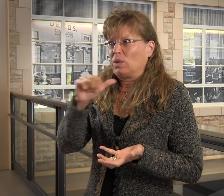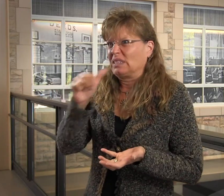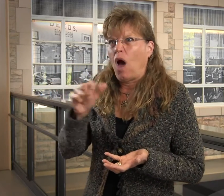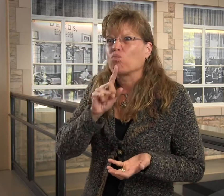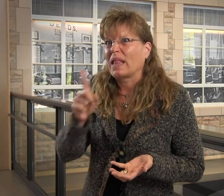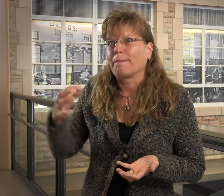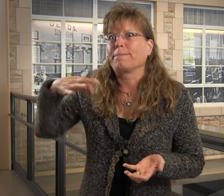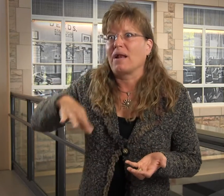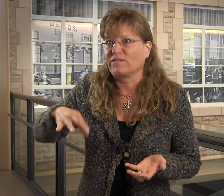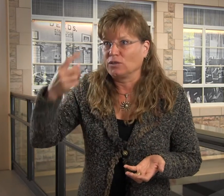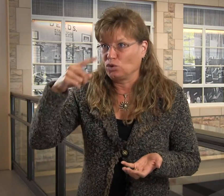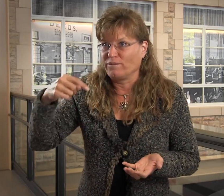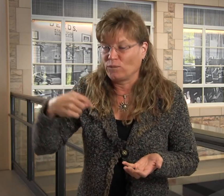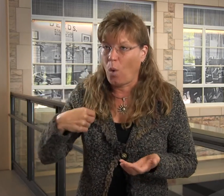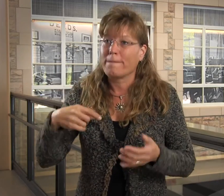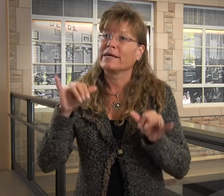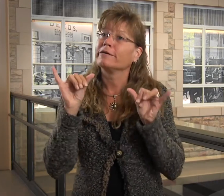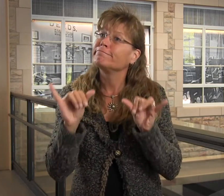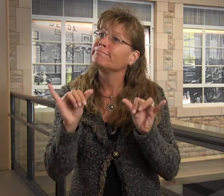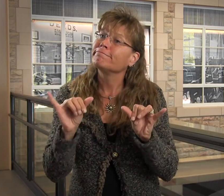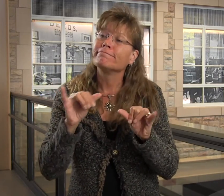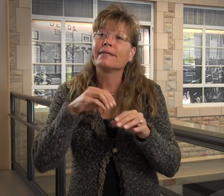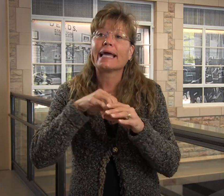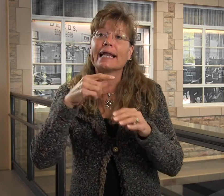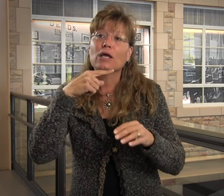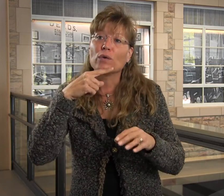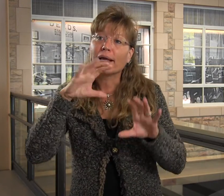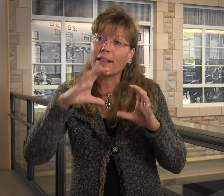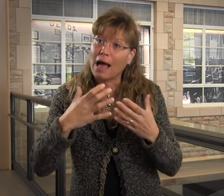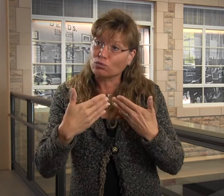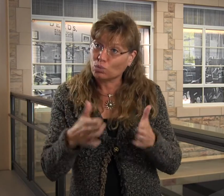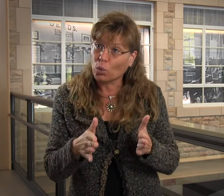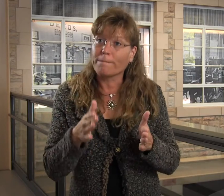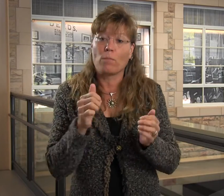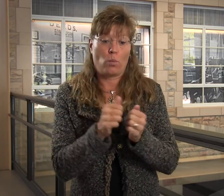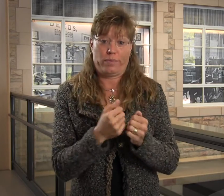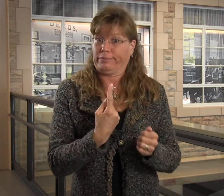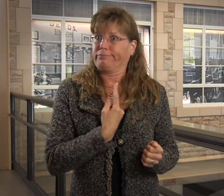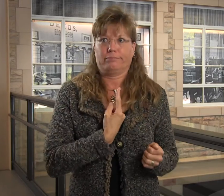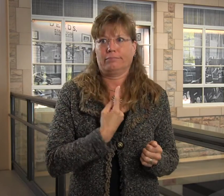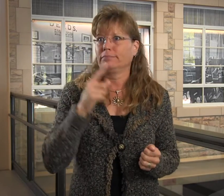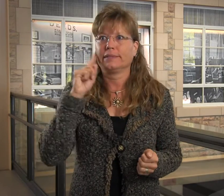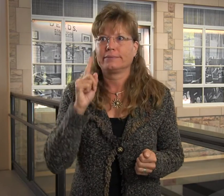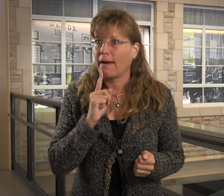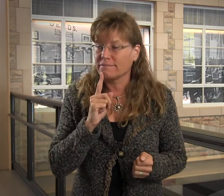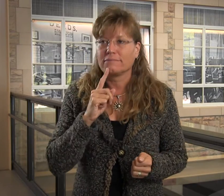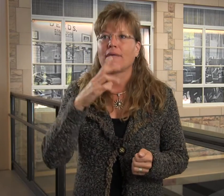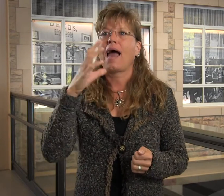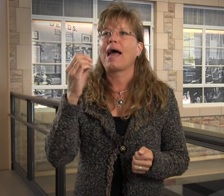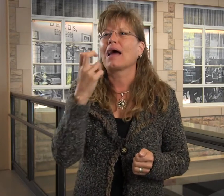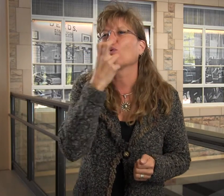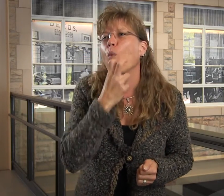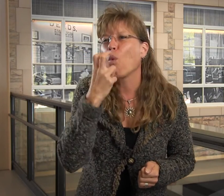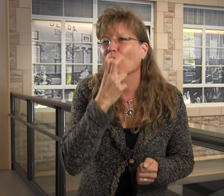so that was not beneficial for me. I remained in the mainstream classroom with hearing students. I was the only Deaf student.